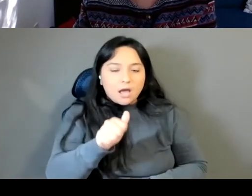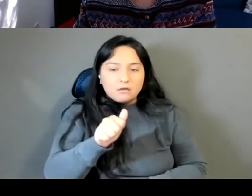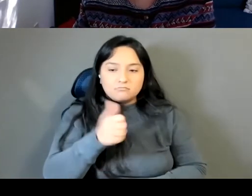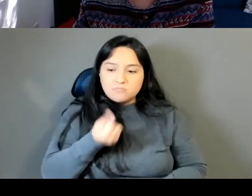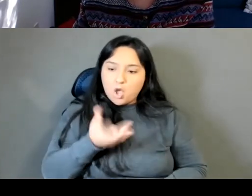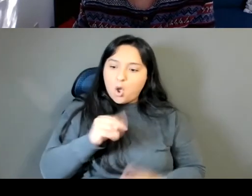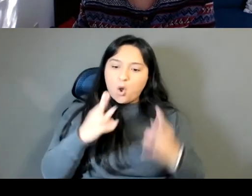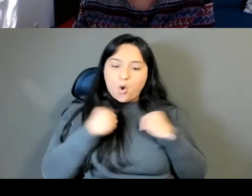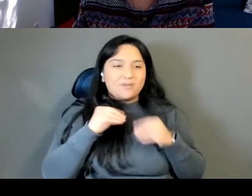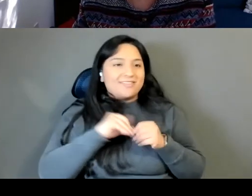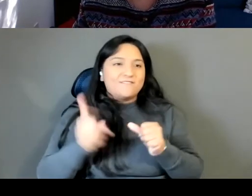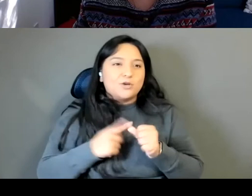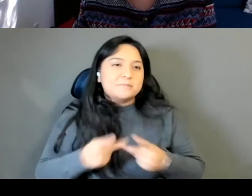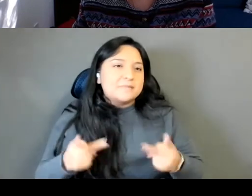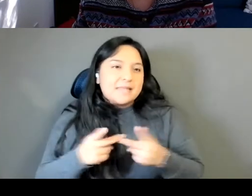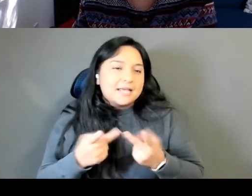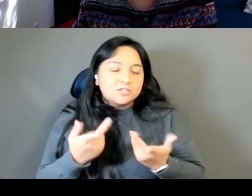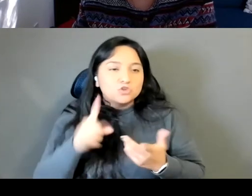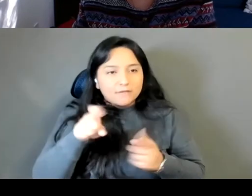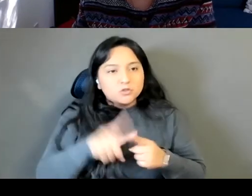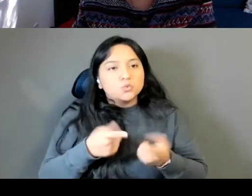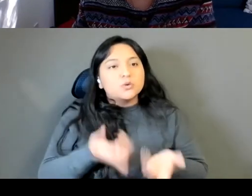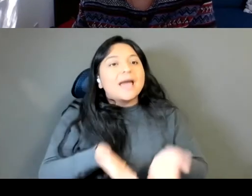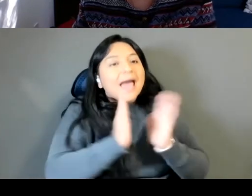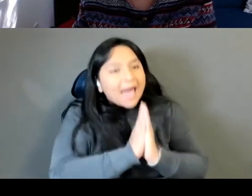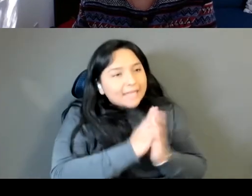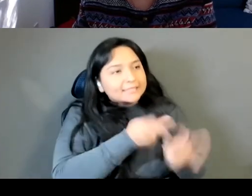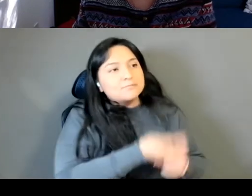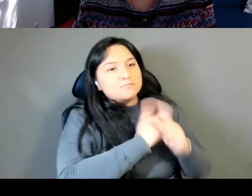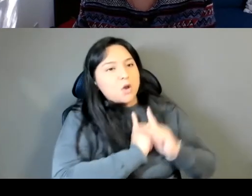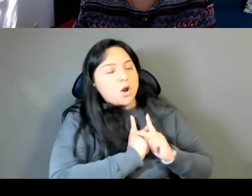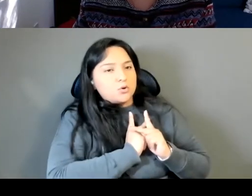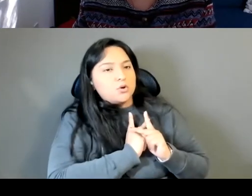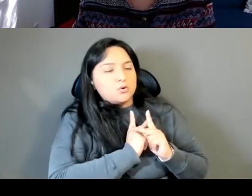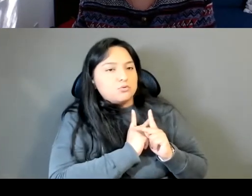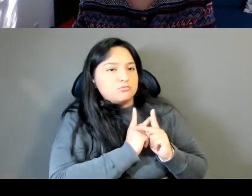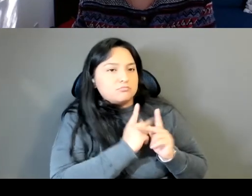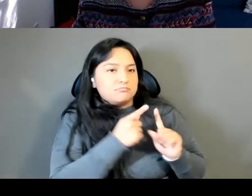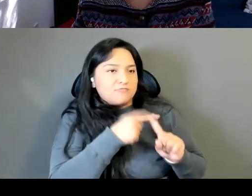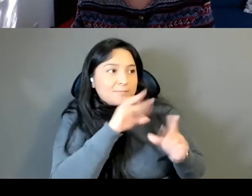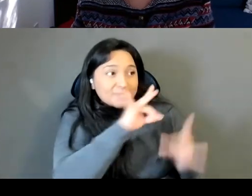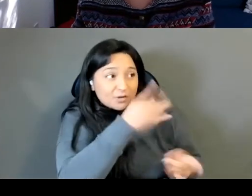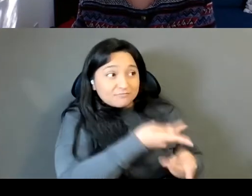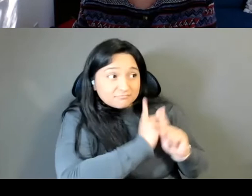ask permission from your spirits, if they want to come and protect you. Lily Philpott That's beautiful.